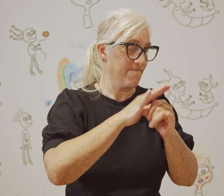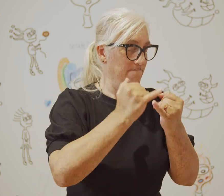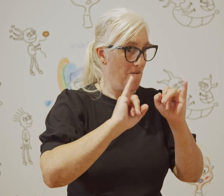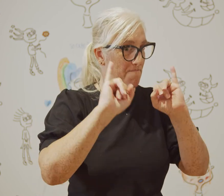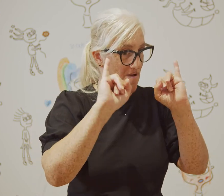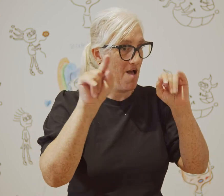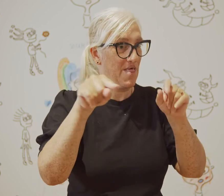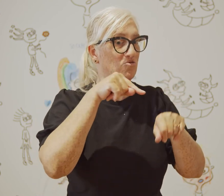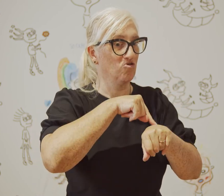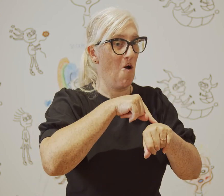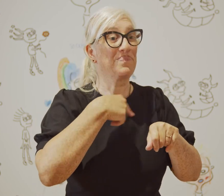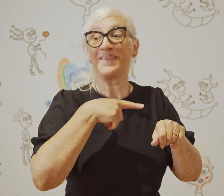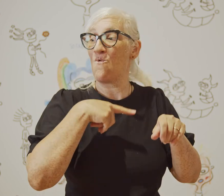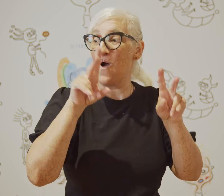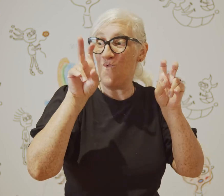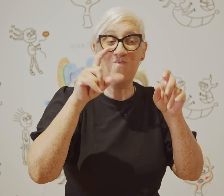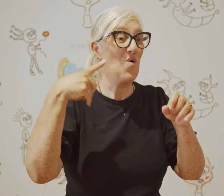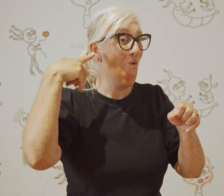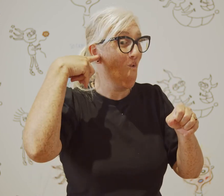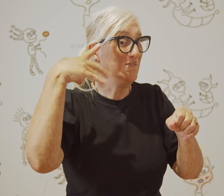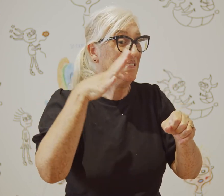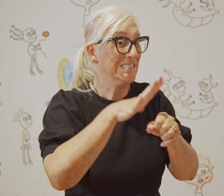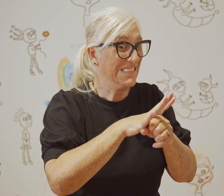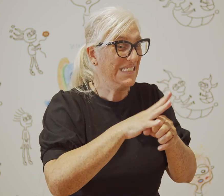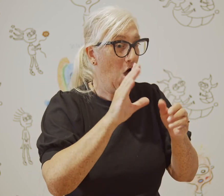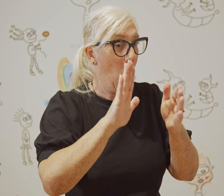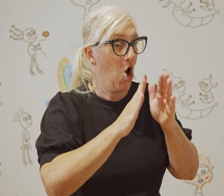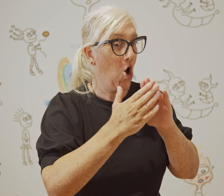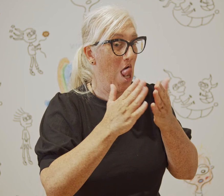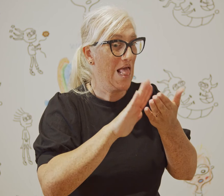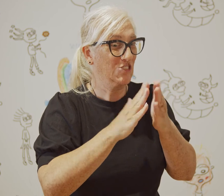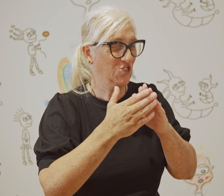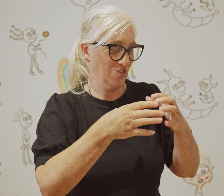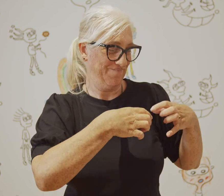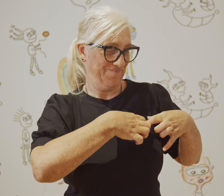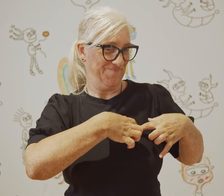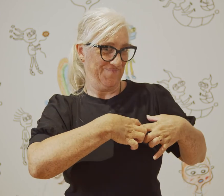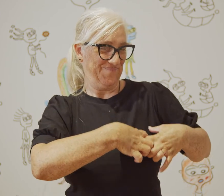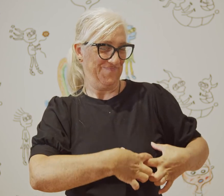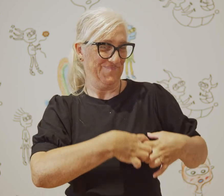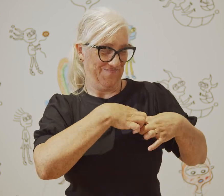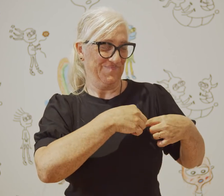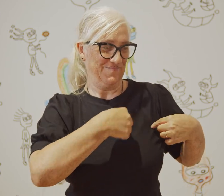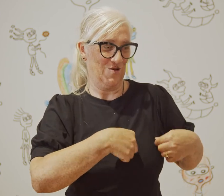The oppression of communication was quite bad at that time and this is why I included Audism College